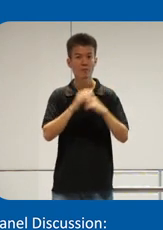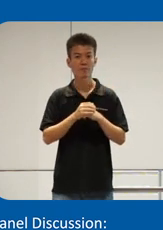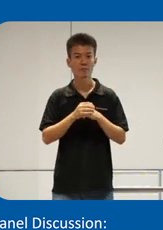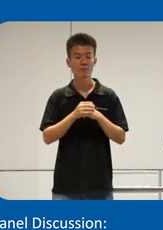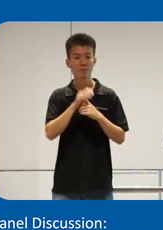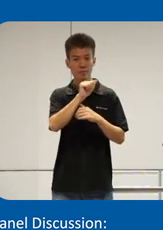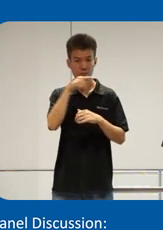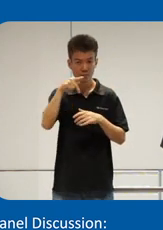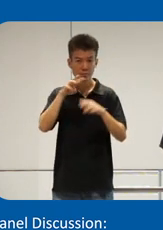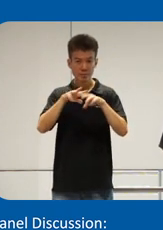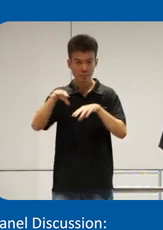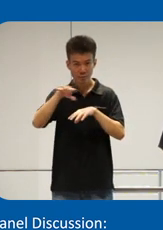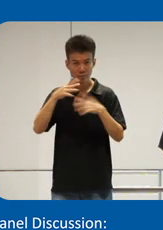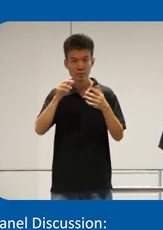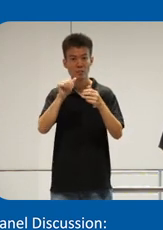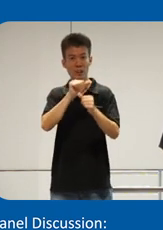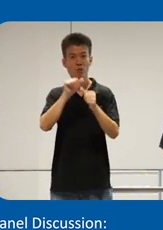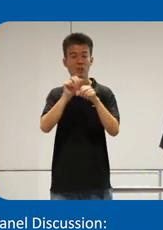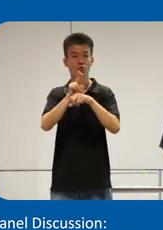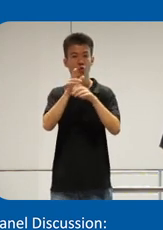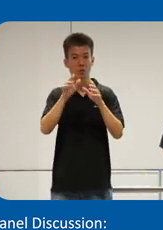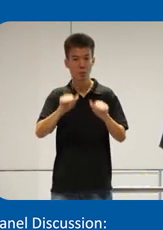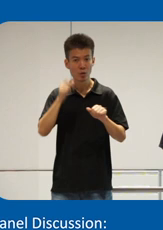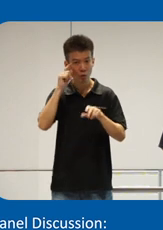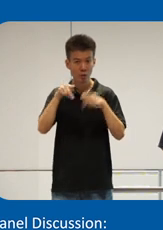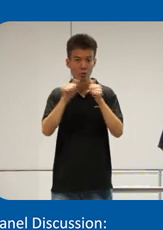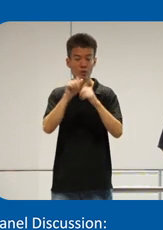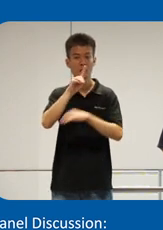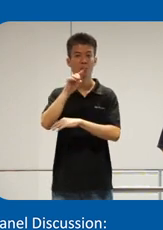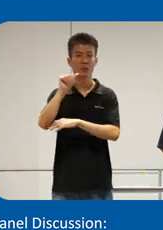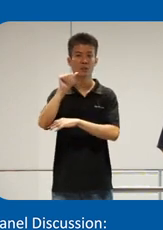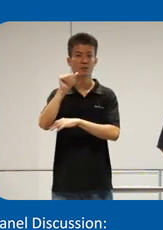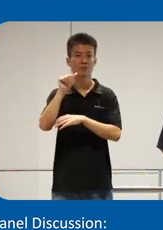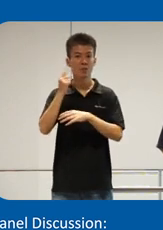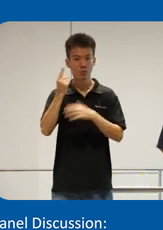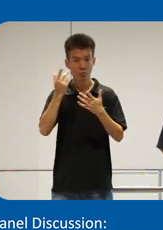and websites are actually usable to people with disabilities uh one of the most effective ways